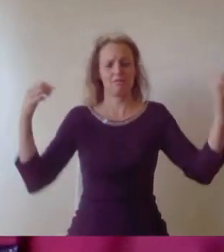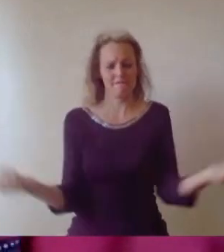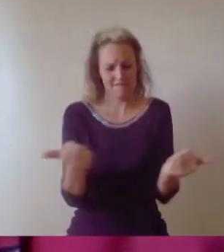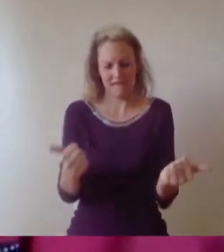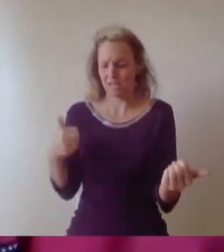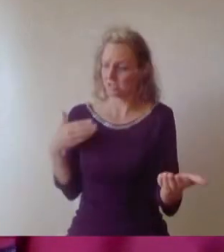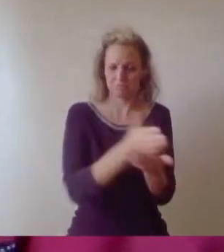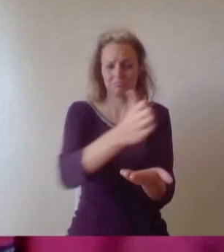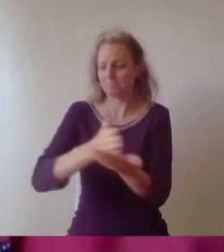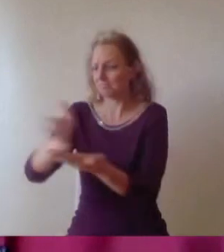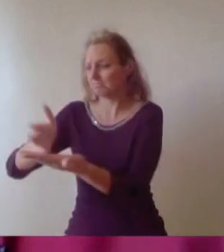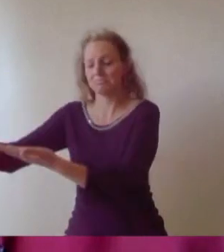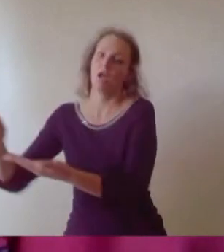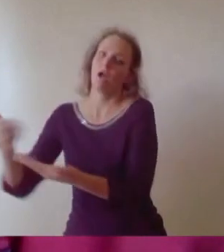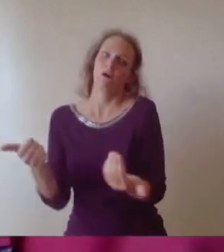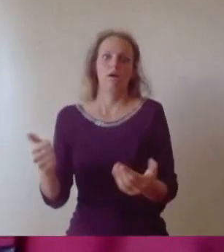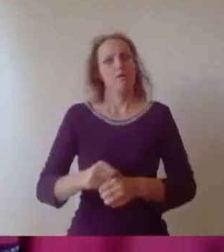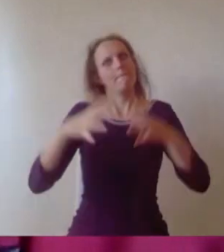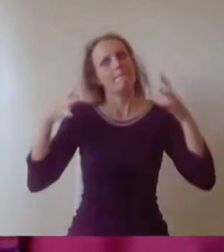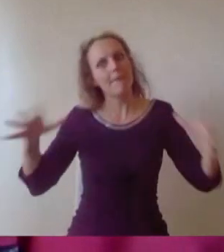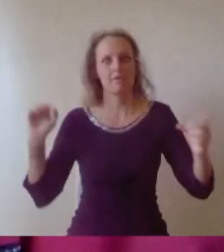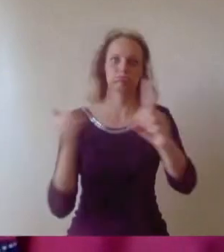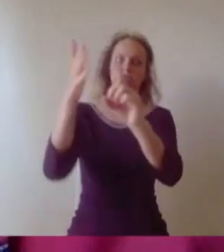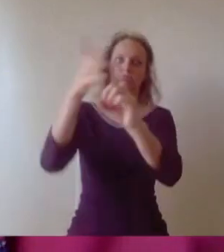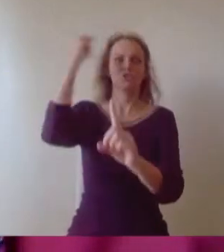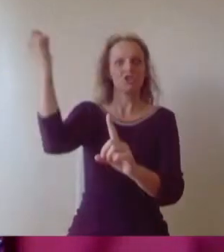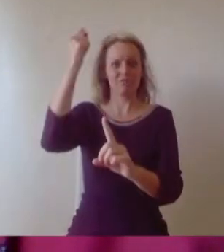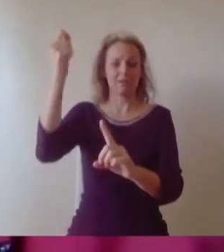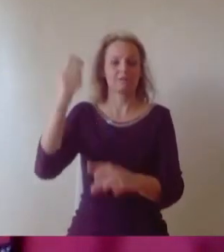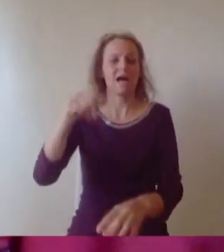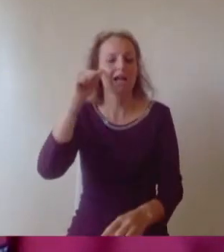that there are unsung heroes out there who made our lives just a tad bit easier